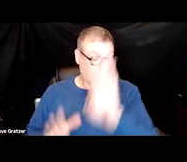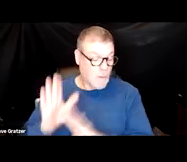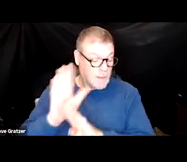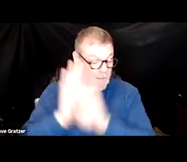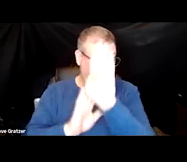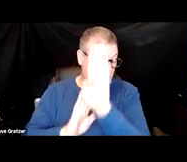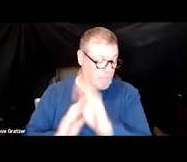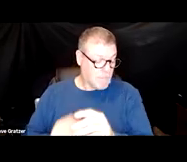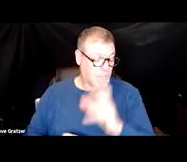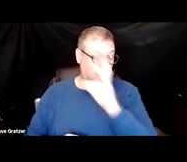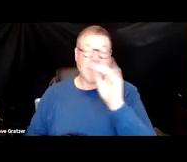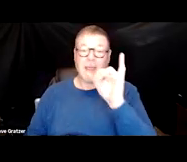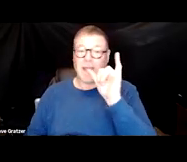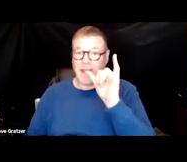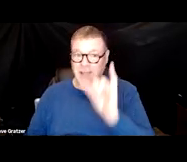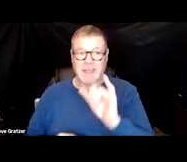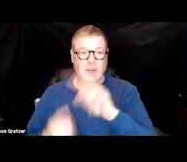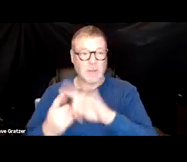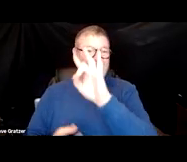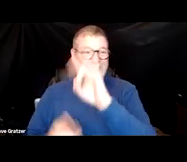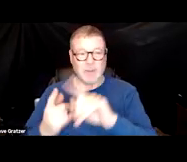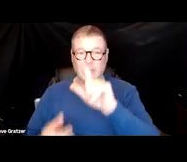That's anywhere from eight to 24 million individuals